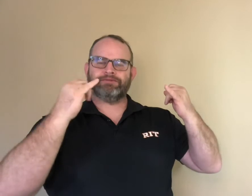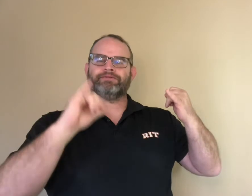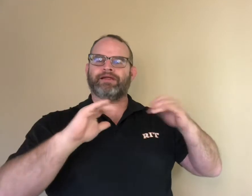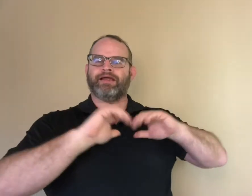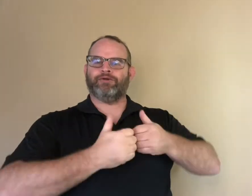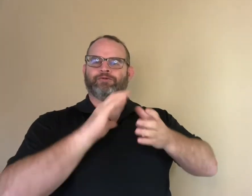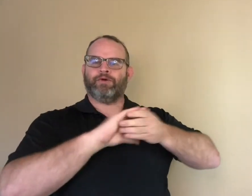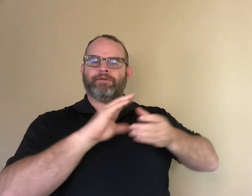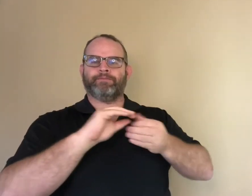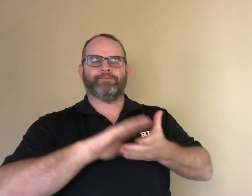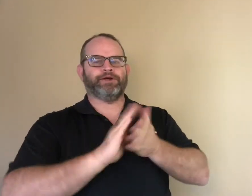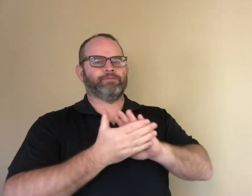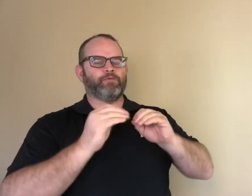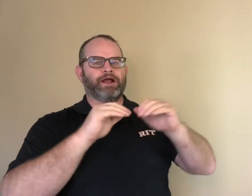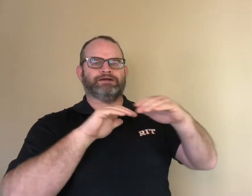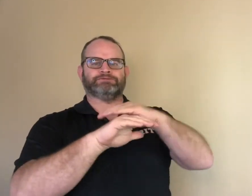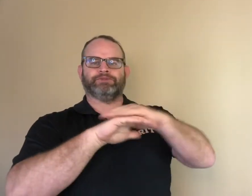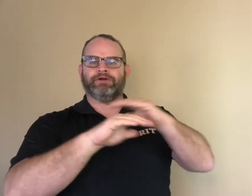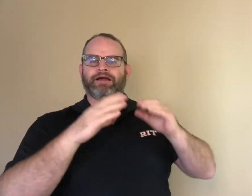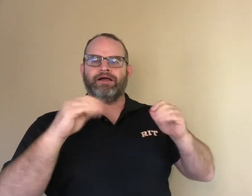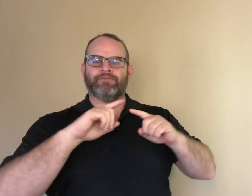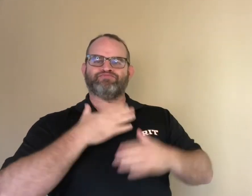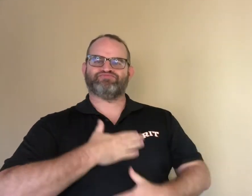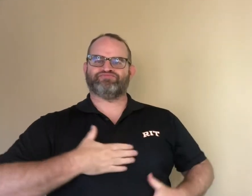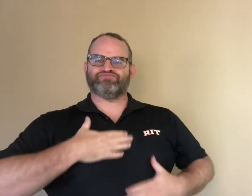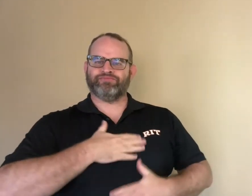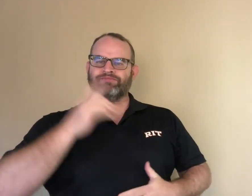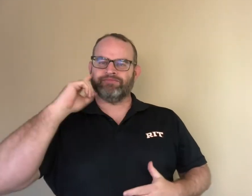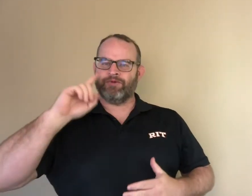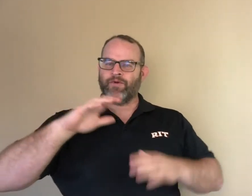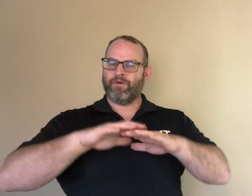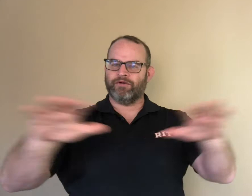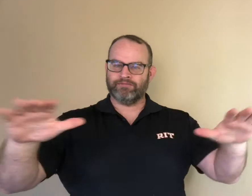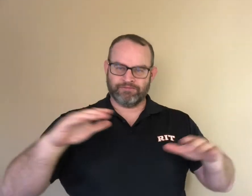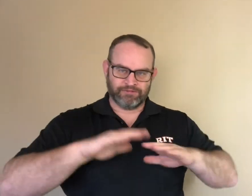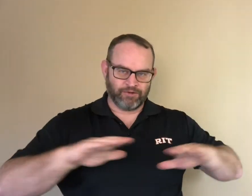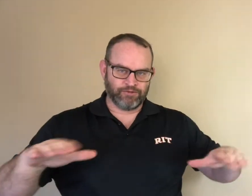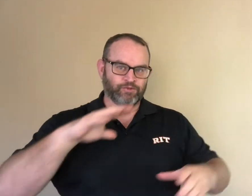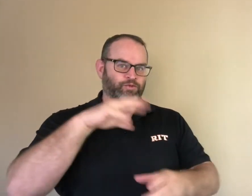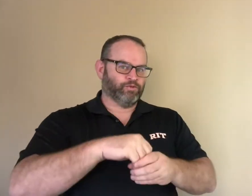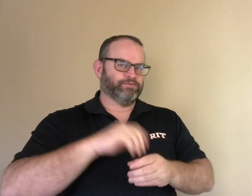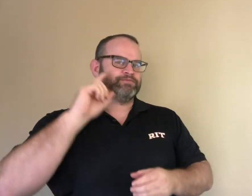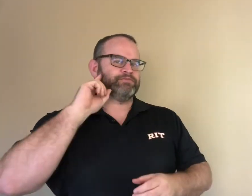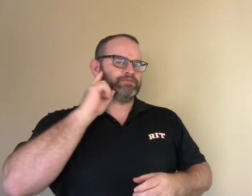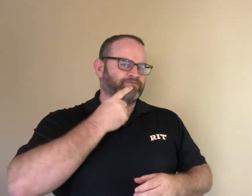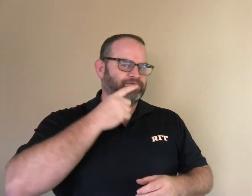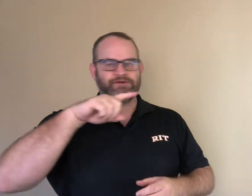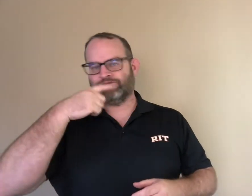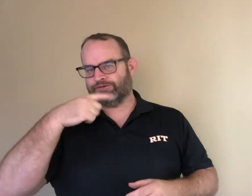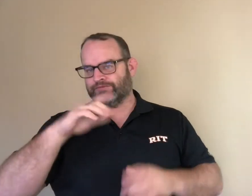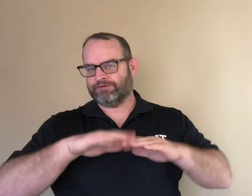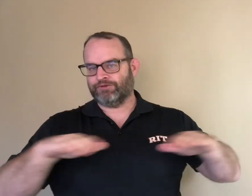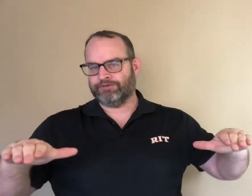Use imaginary to make stories accessible and entertaining for children, deaf and hearing alike.